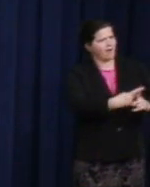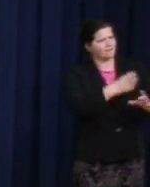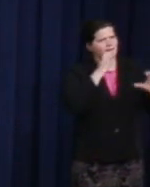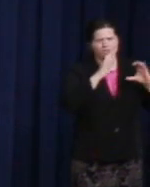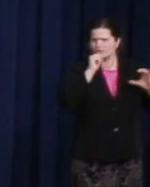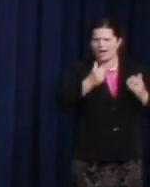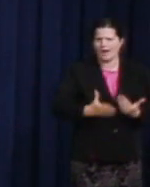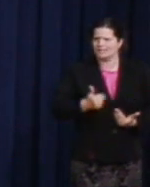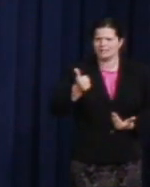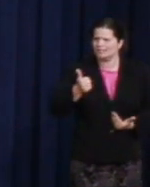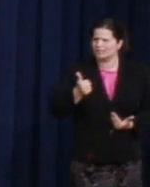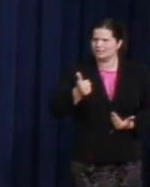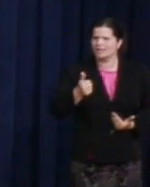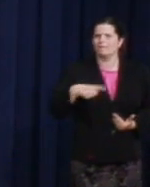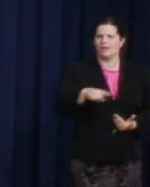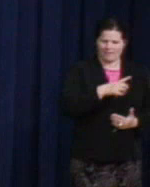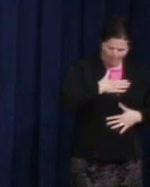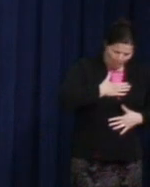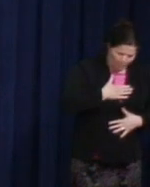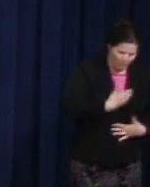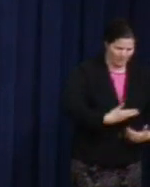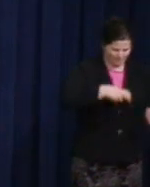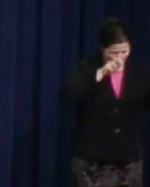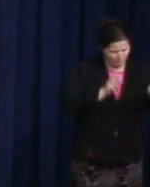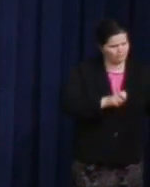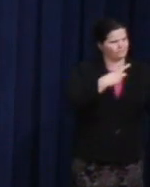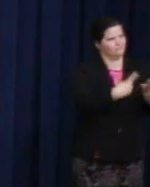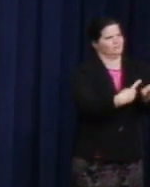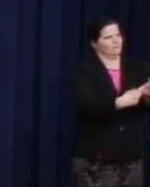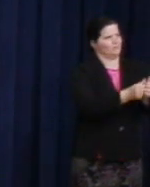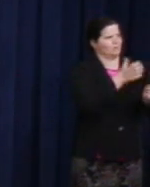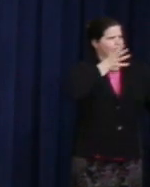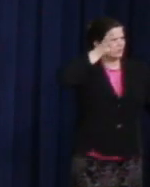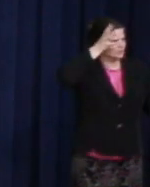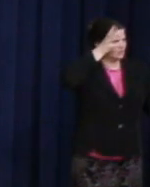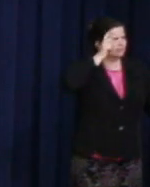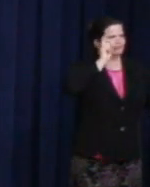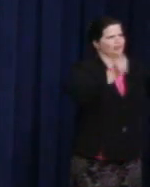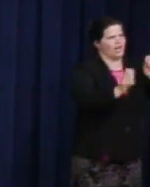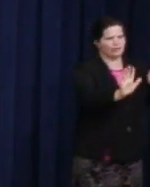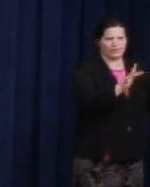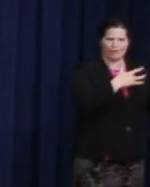But they are having them and they are changing hearts and minds. Young people who are standing up for themselves